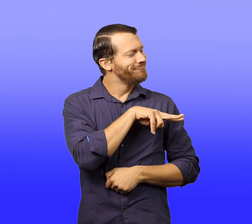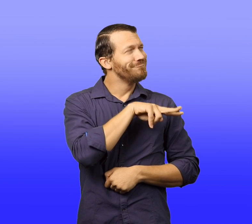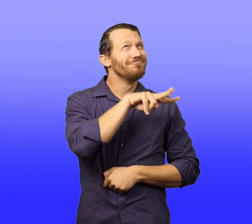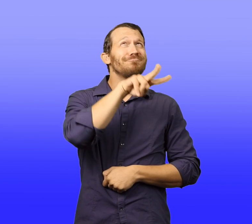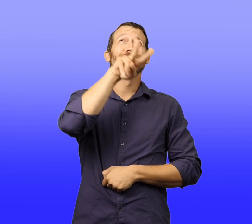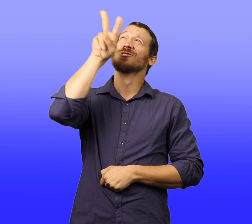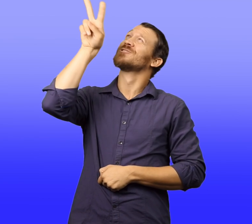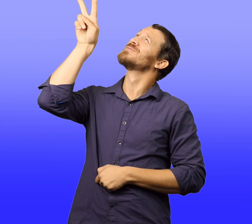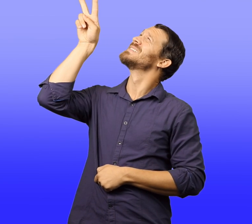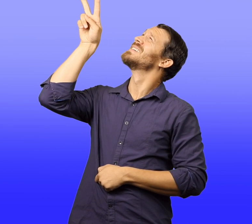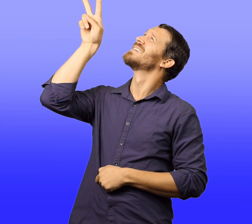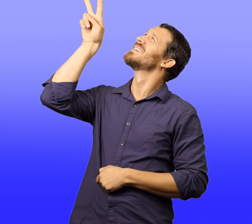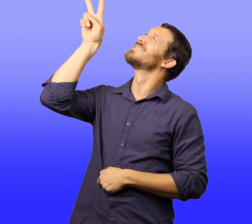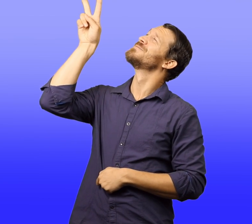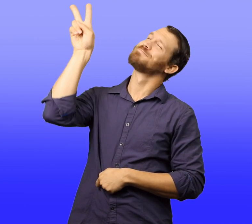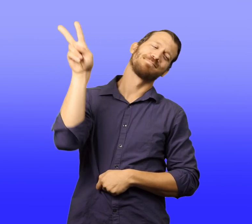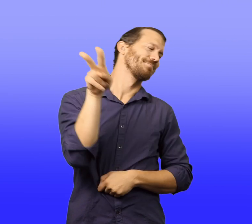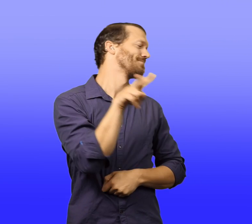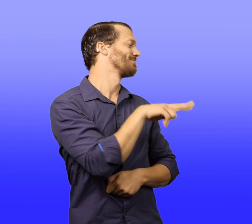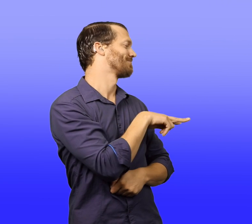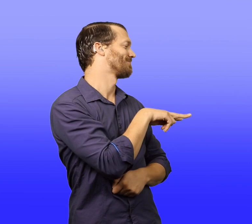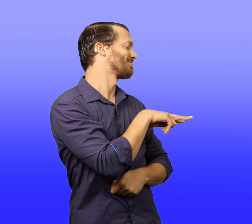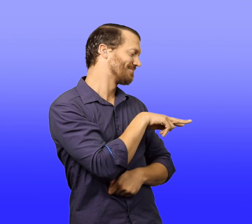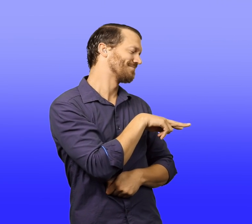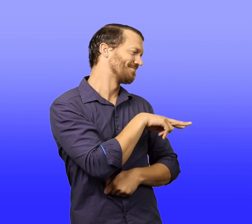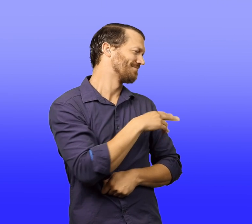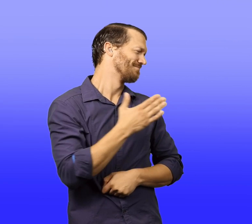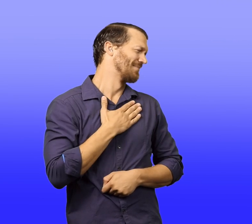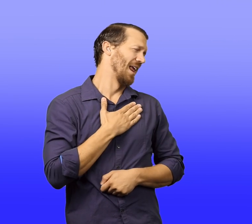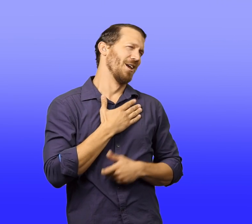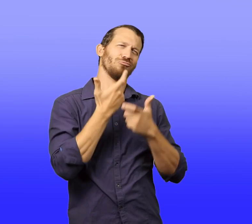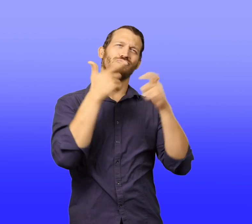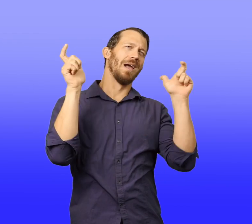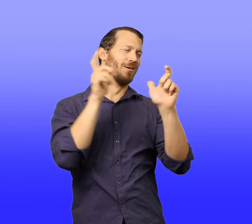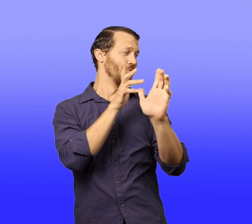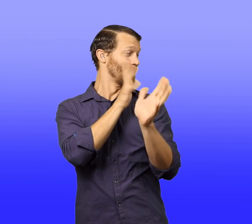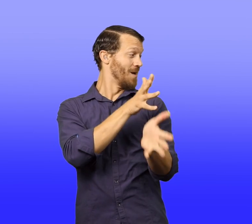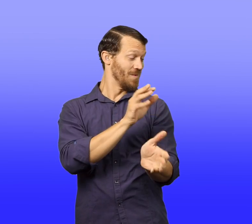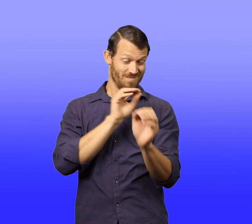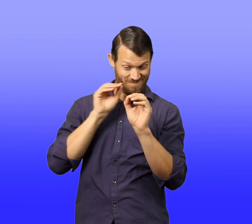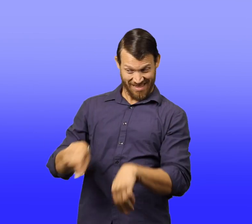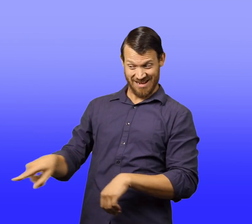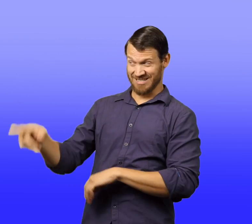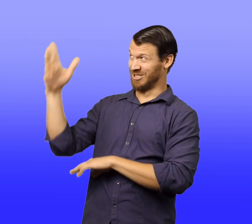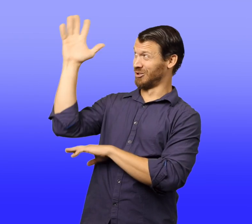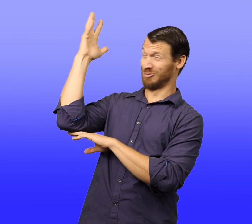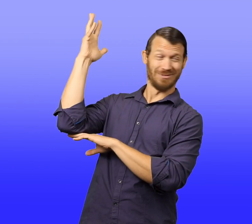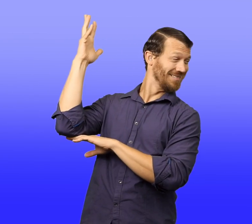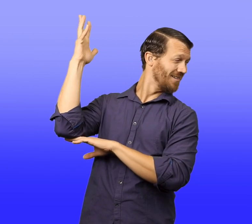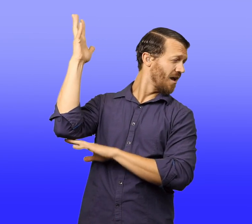"Yes, I have," Walter agreed. There was something very peaceful about the huge trees next to his bed.